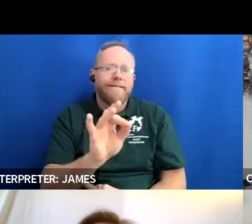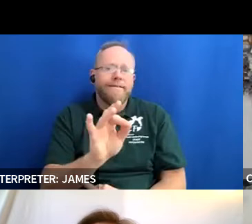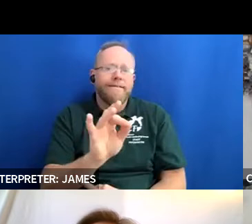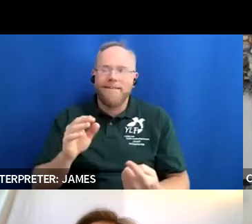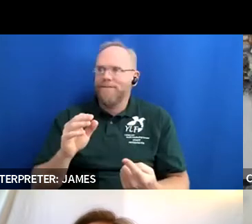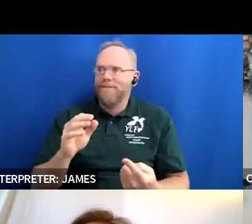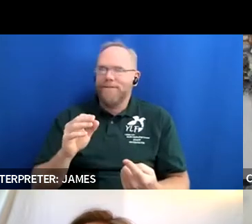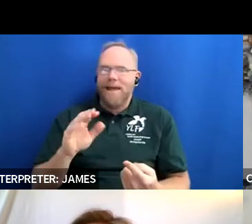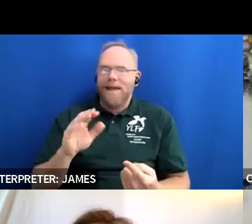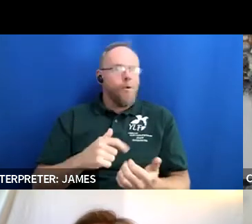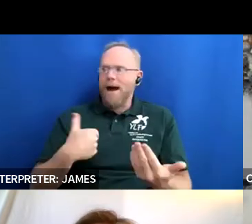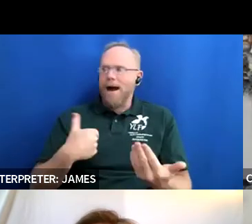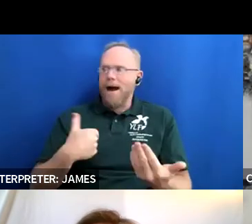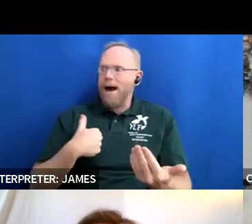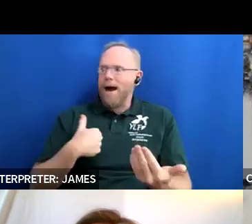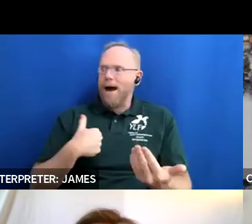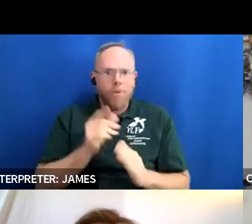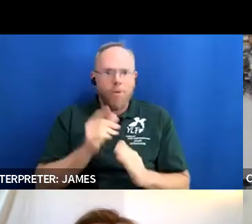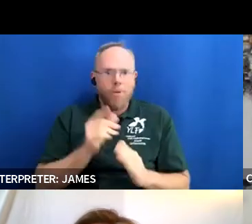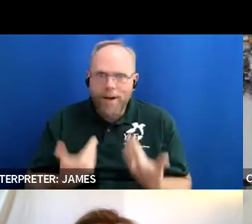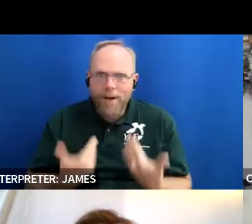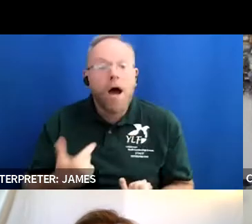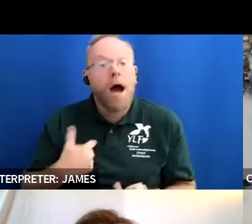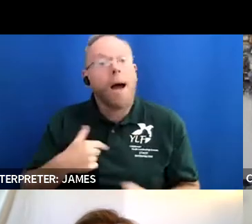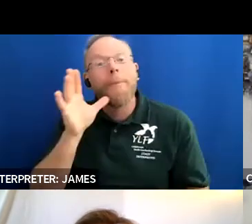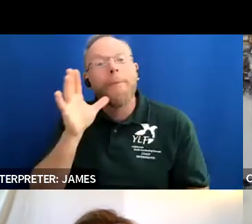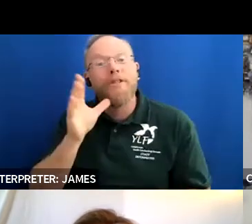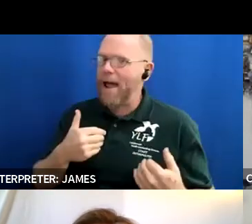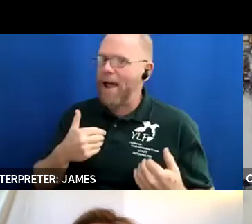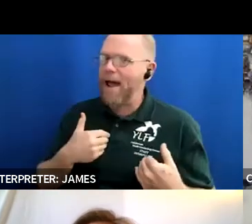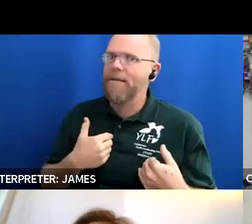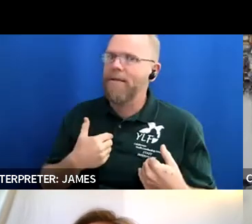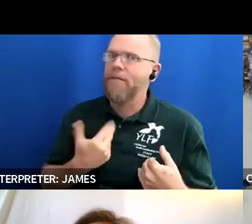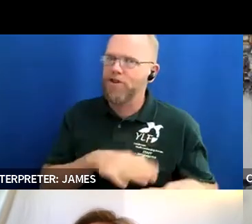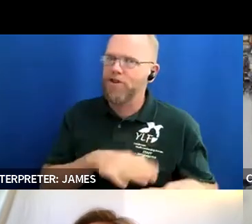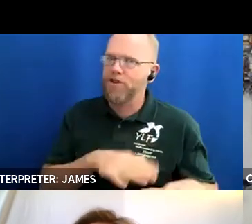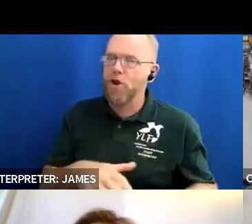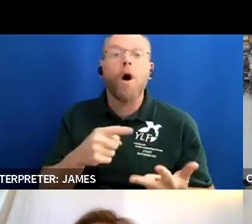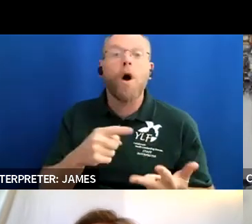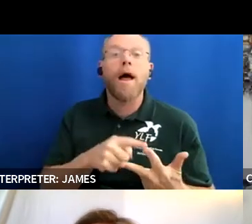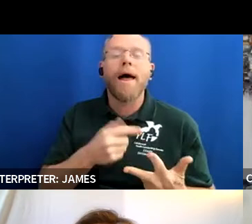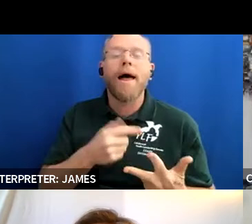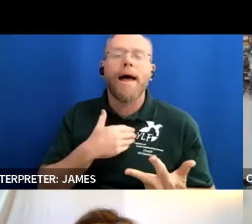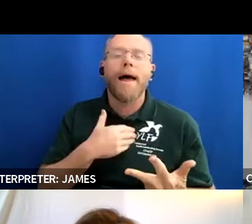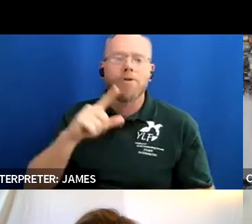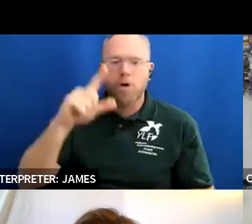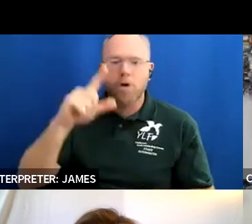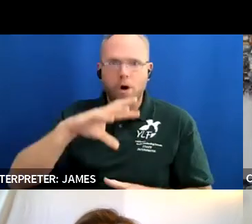also am a mother of three children and one of my children has autism so i am now teaching her